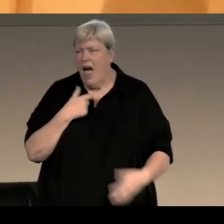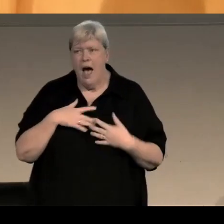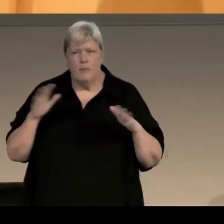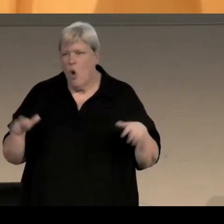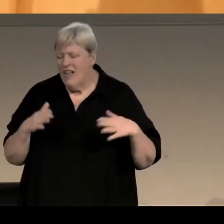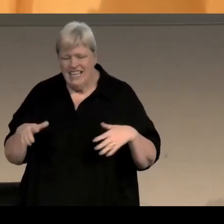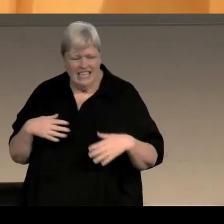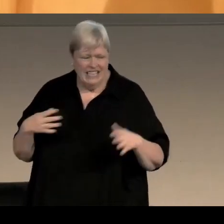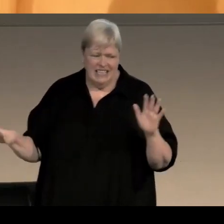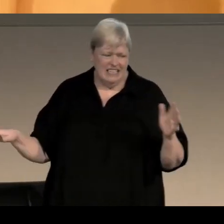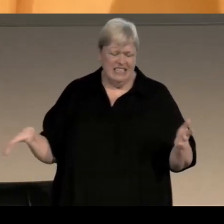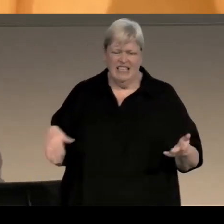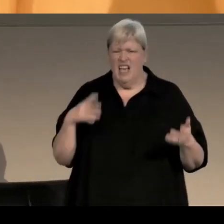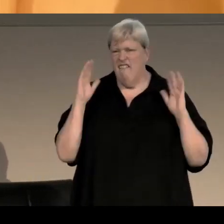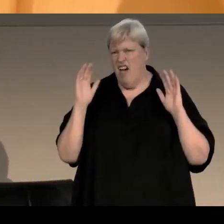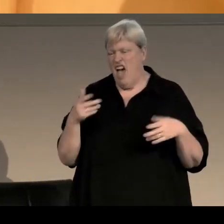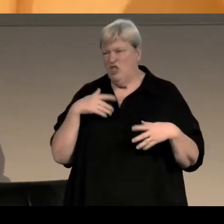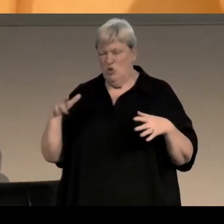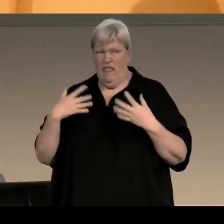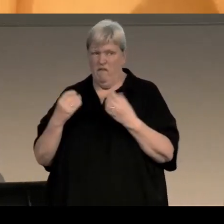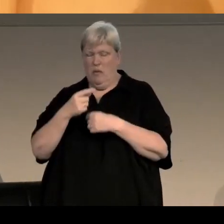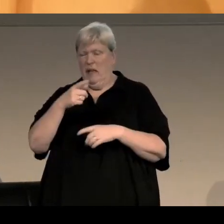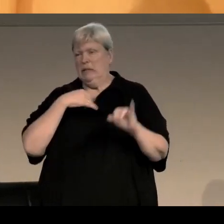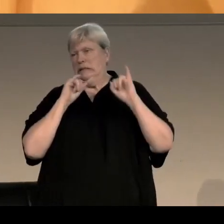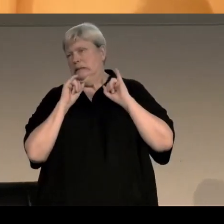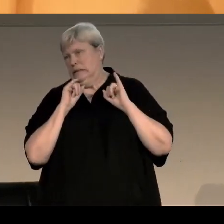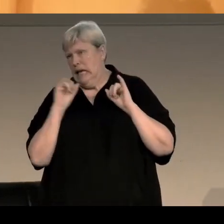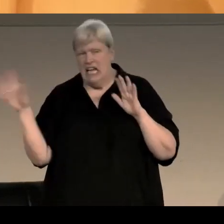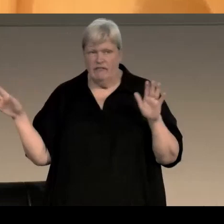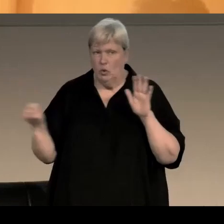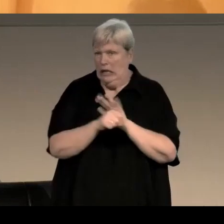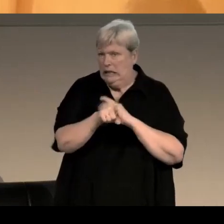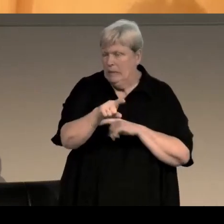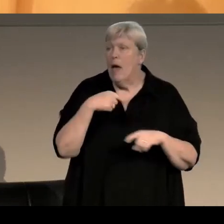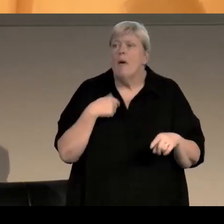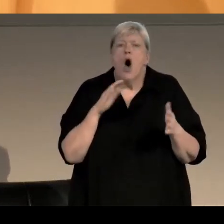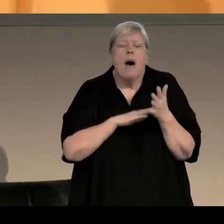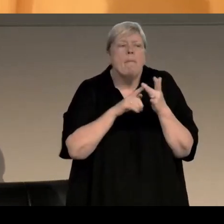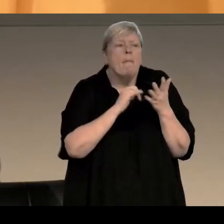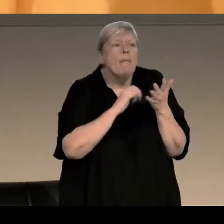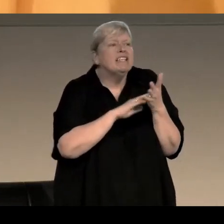I would kill Hercule Poirot in a week of living with him. But Miss Marple I feel would would give me a bit more leeway,